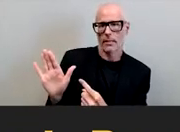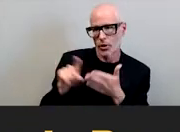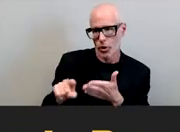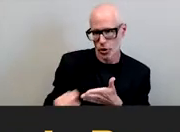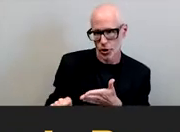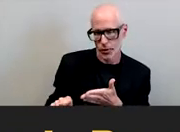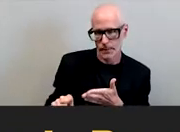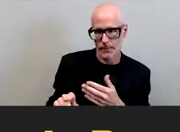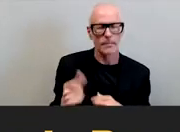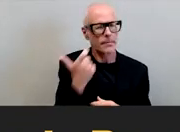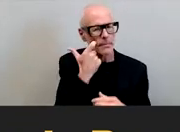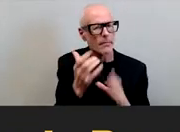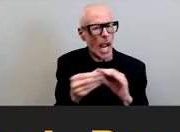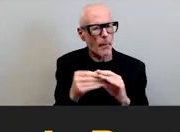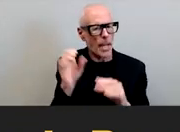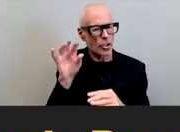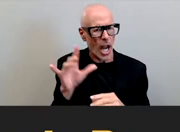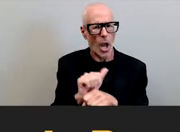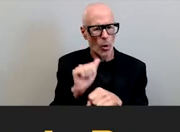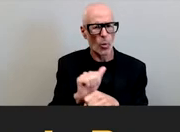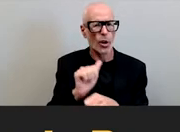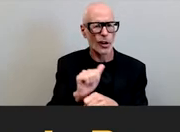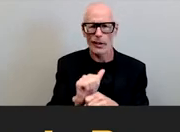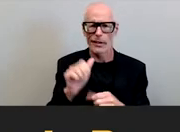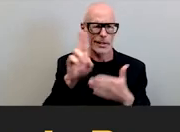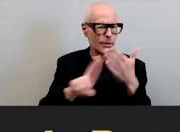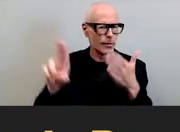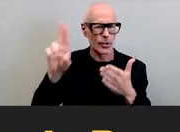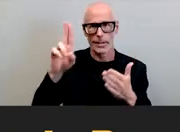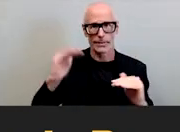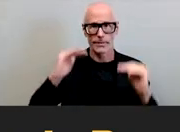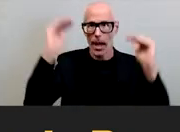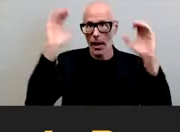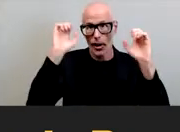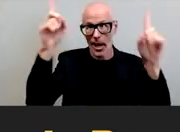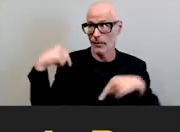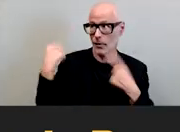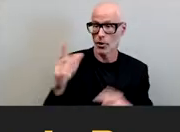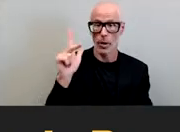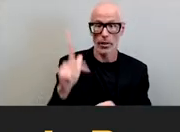i mentioned to you that i've worked in higher ed for the past 23 years 18 of those years